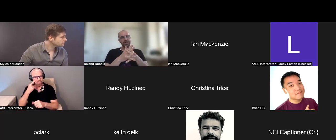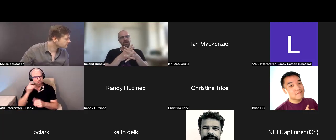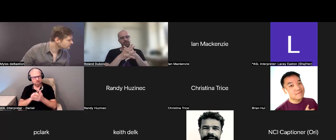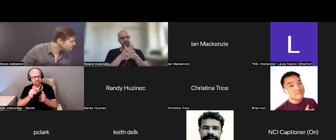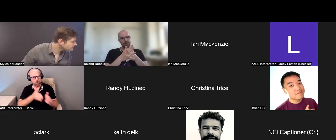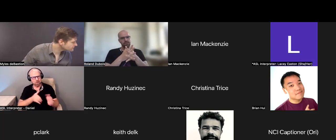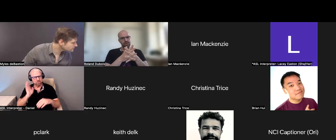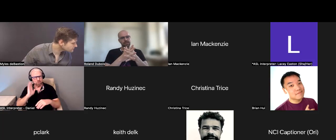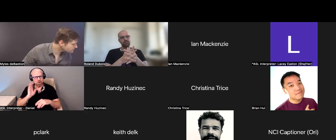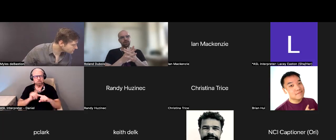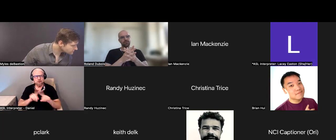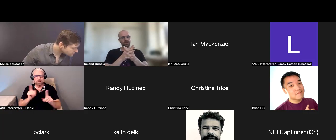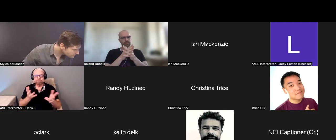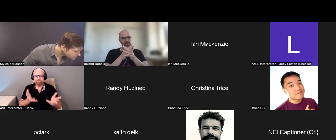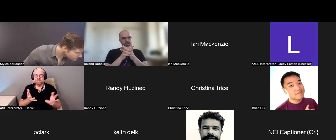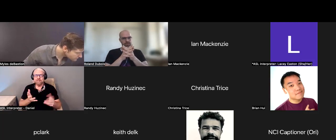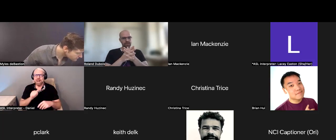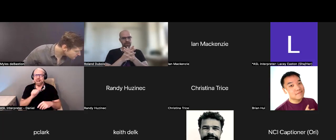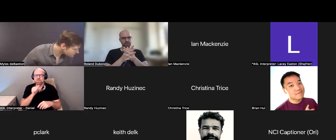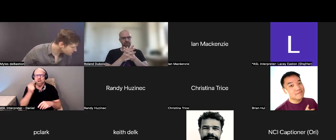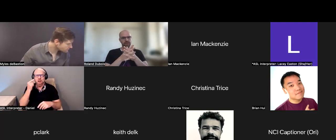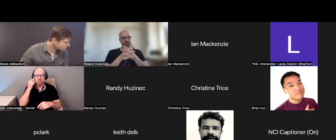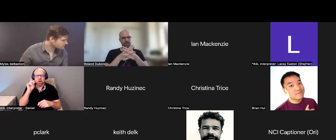I have not thought about it that way for a specific reason, because I think that it is